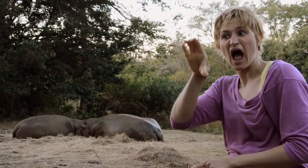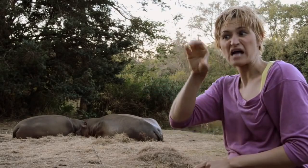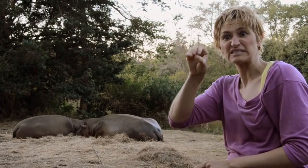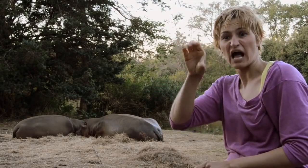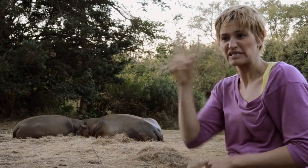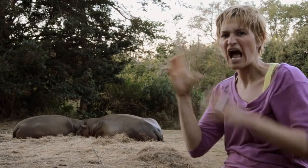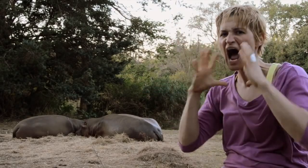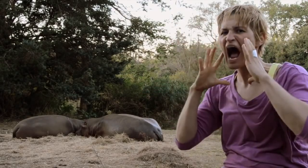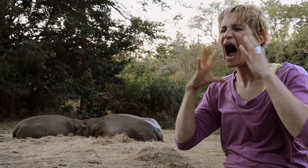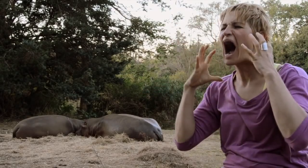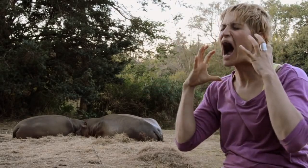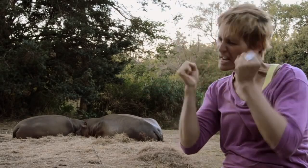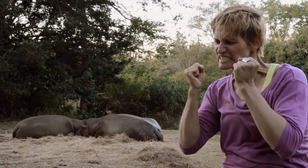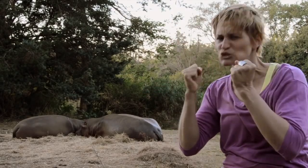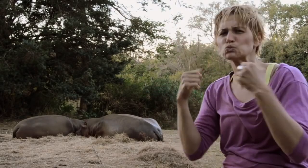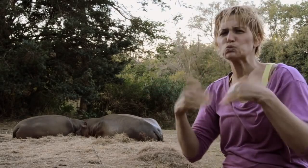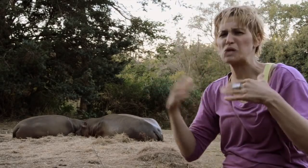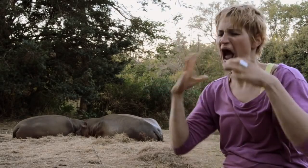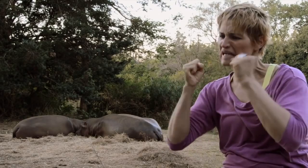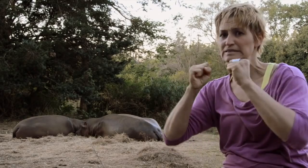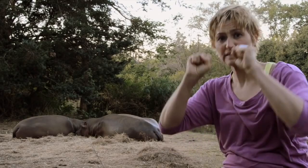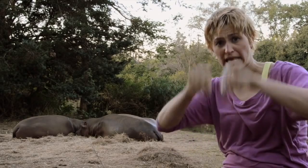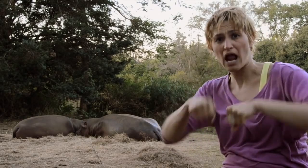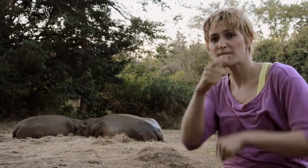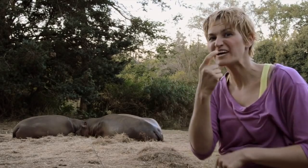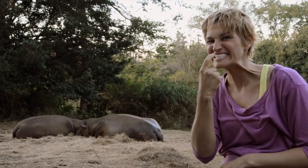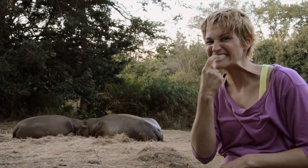as their bite is extremely strong just like